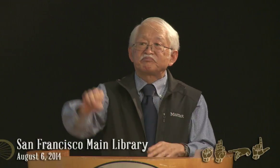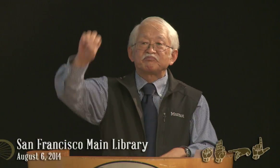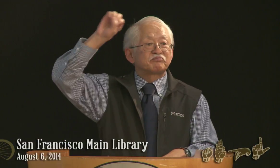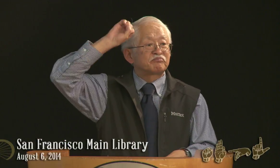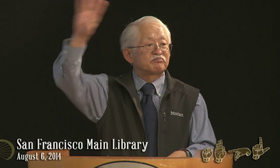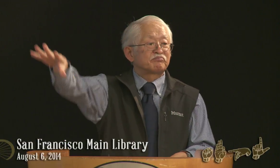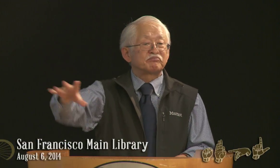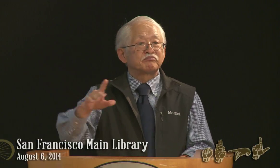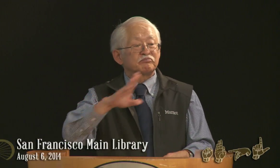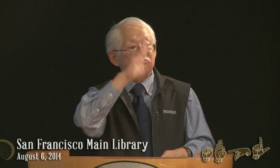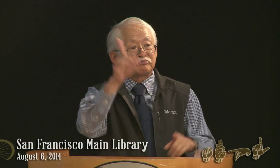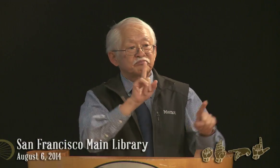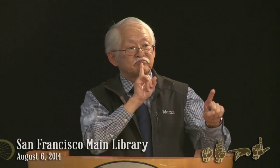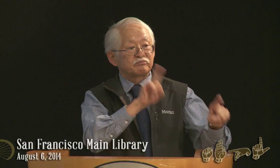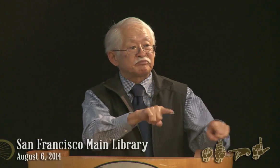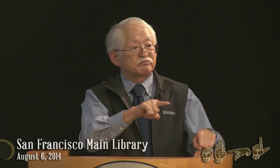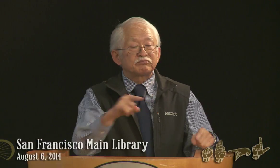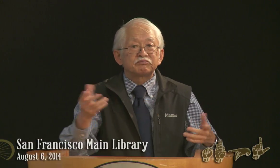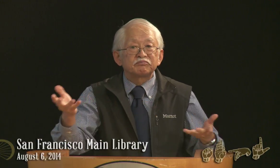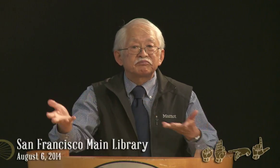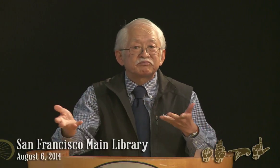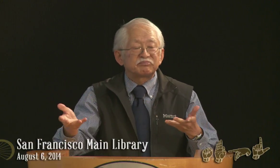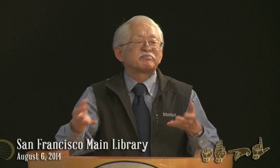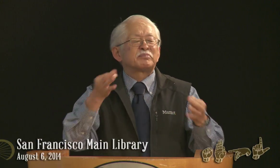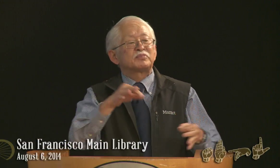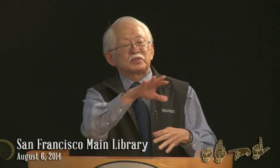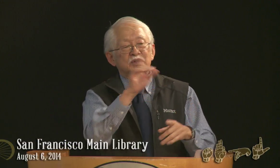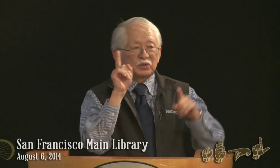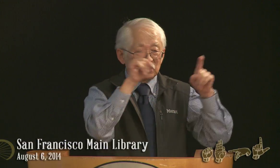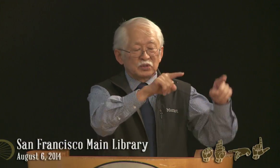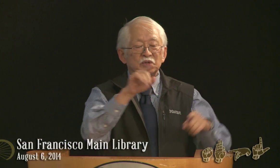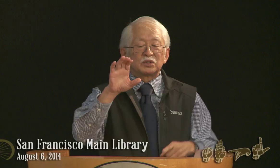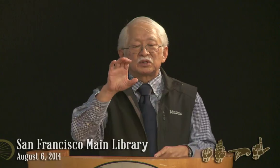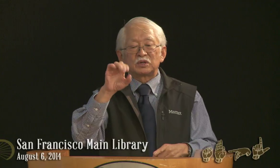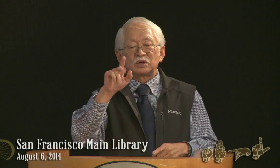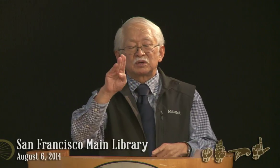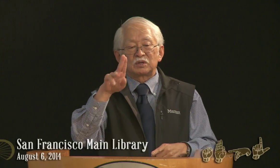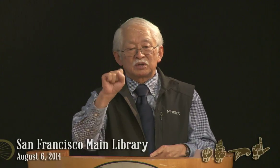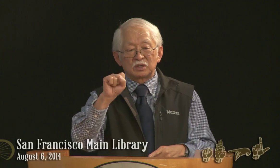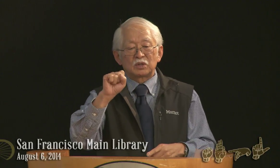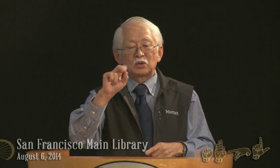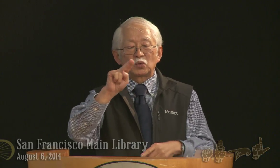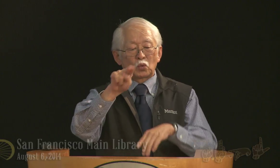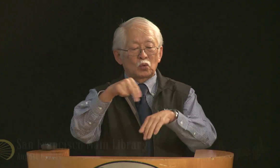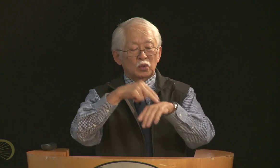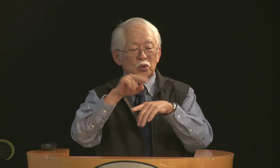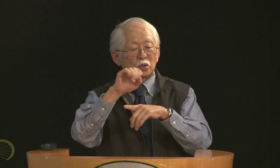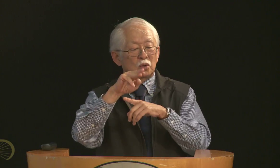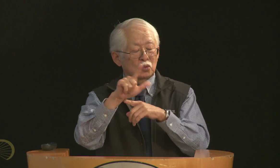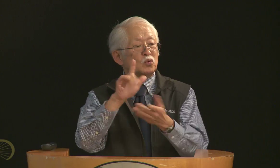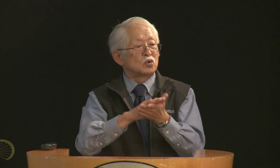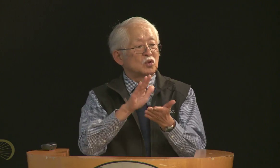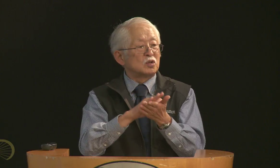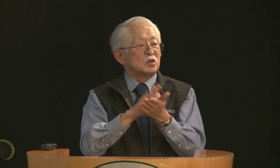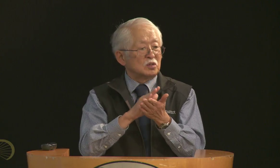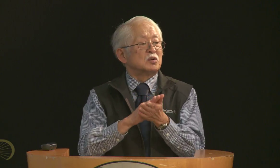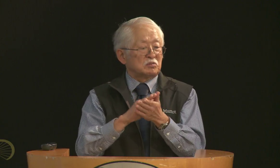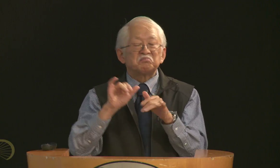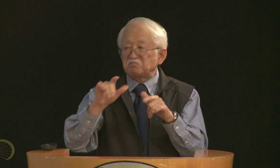And she submitted an application, never really heard from them. So decided to go to the Columbus